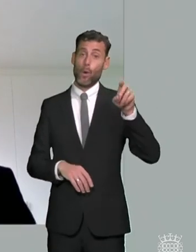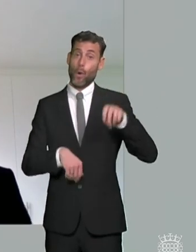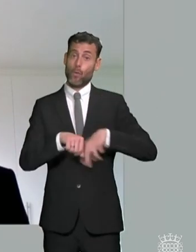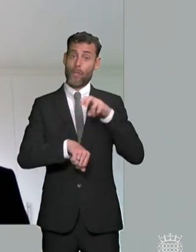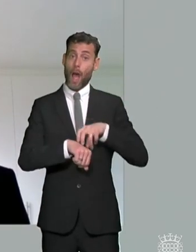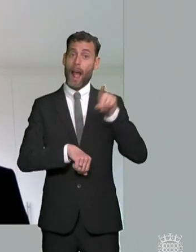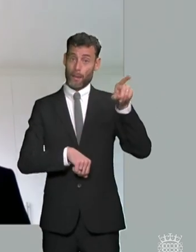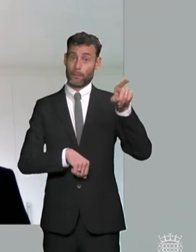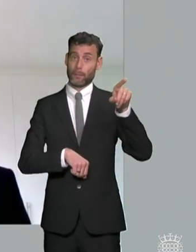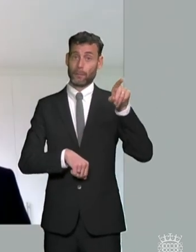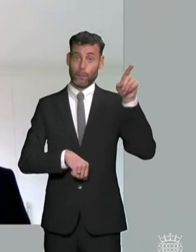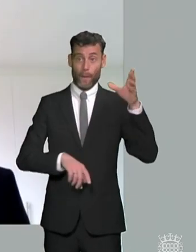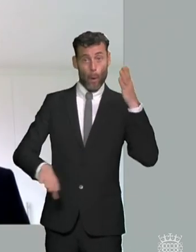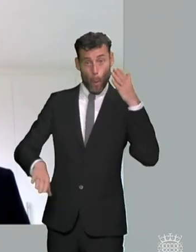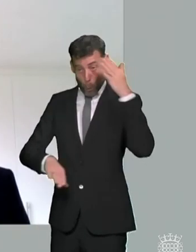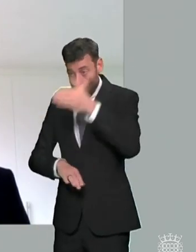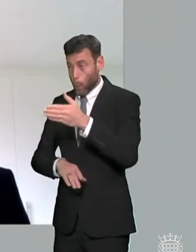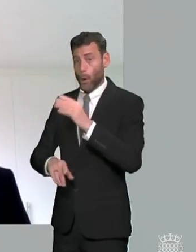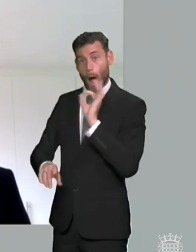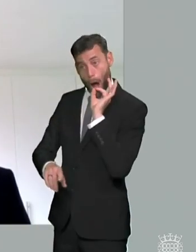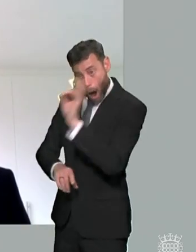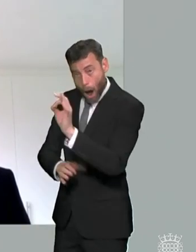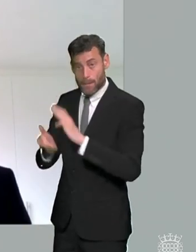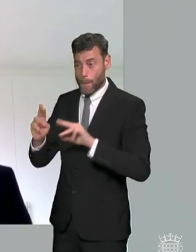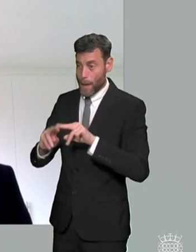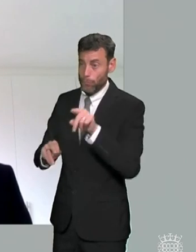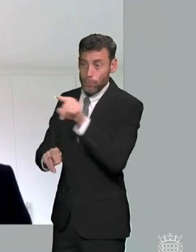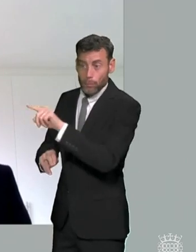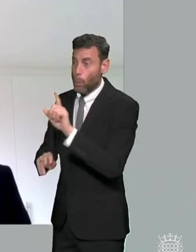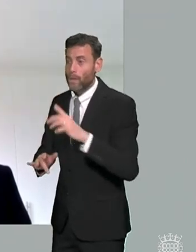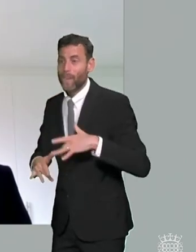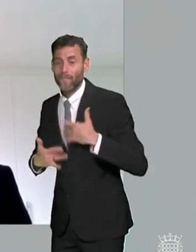and does that effectively and we we've trialled that as a pilot jurisdiction um over 10 years ago